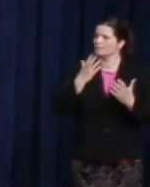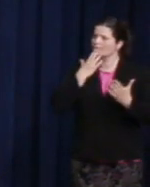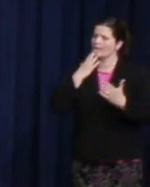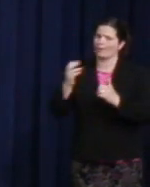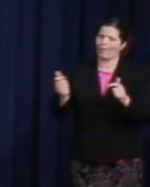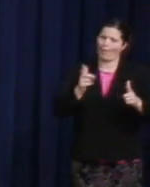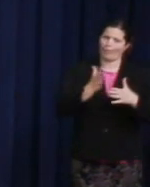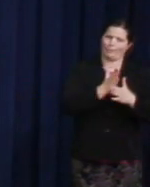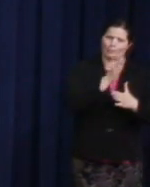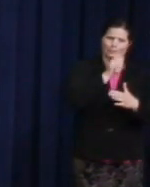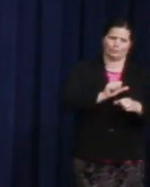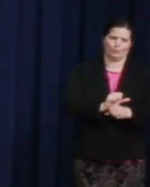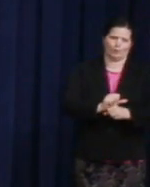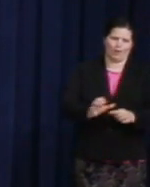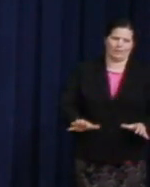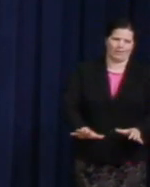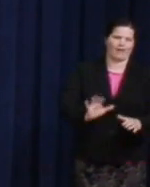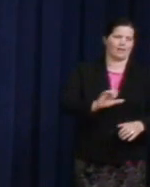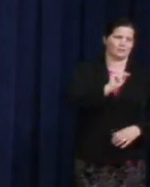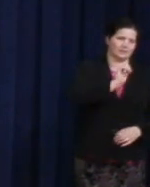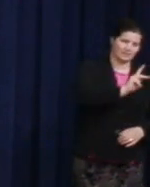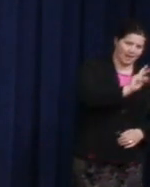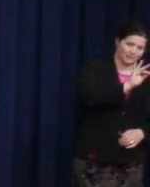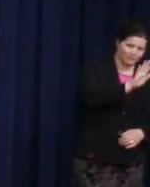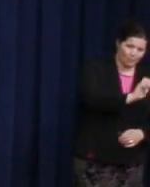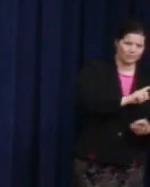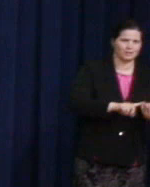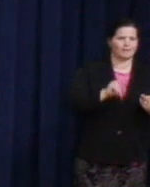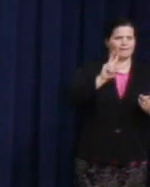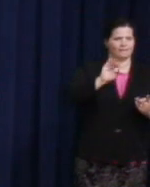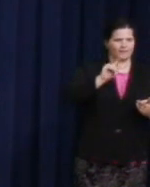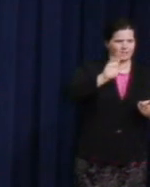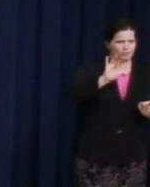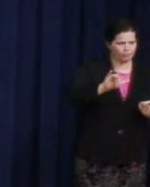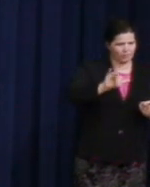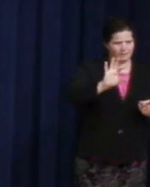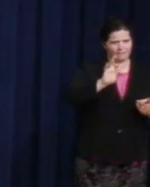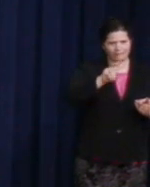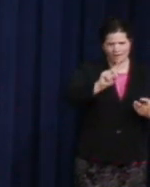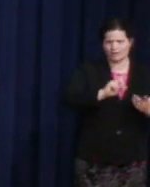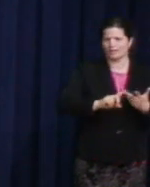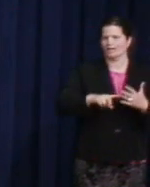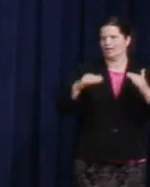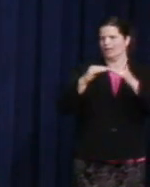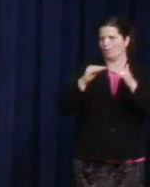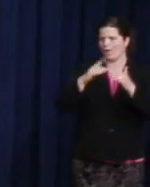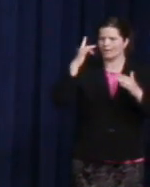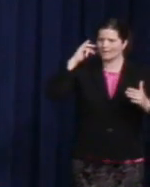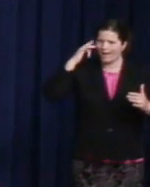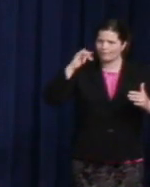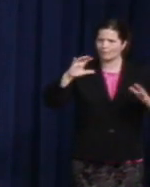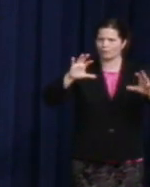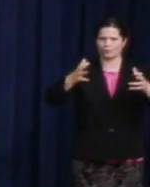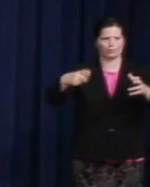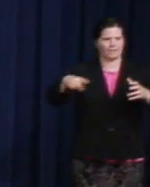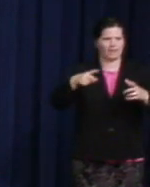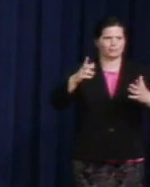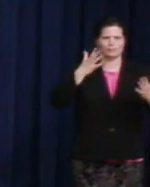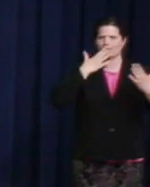and the victory fund, and Equality California. There's a large contingent from Equality California and I just wanted to point that out. Maybe we can just give